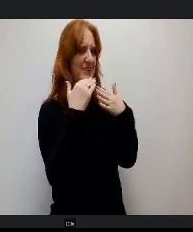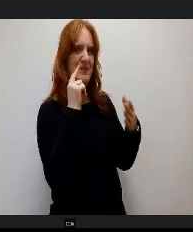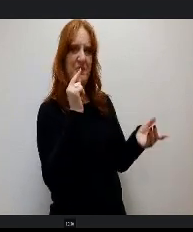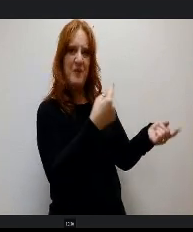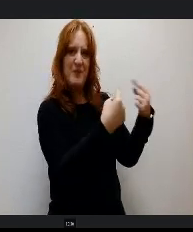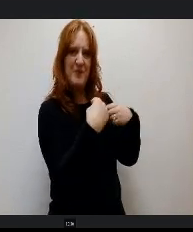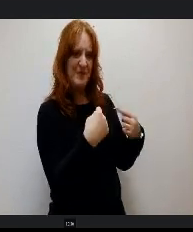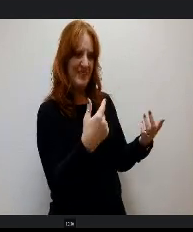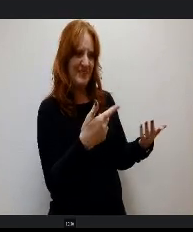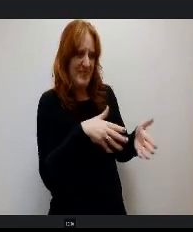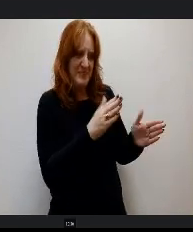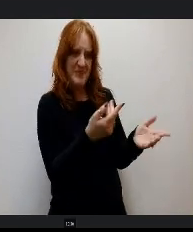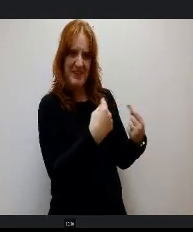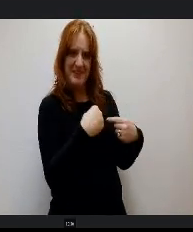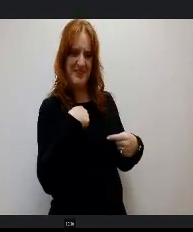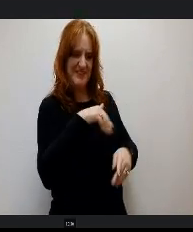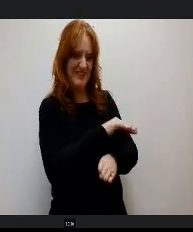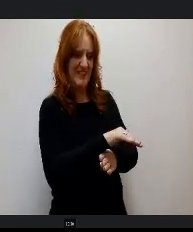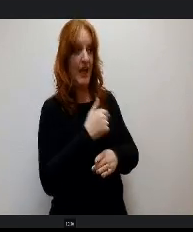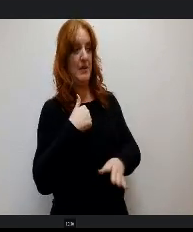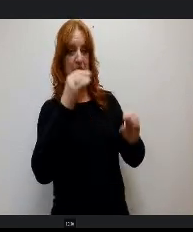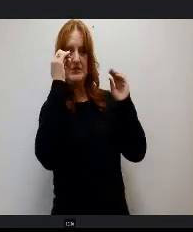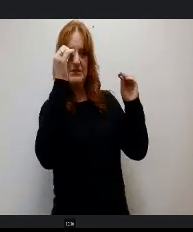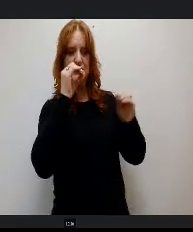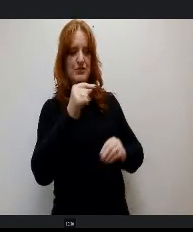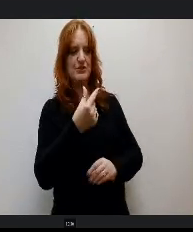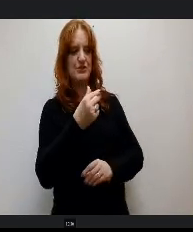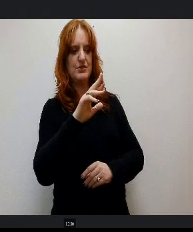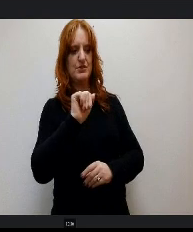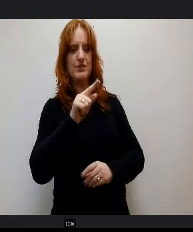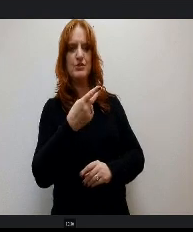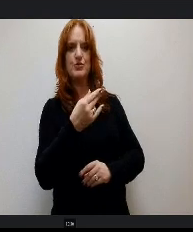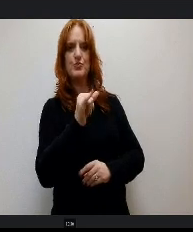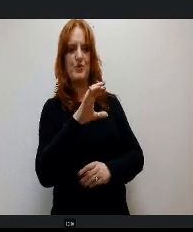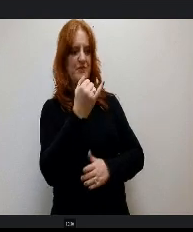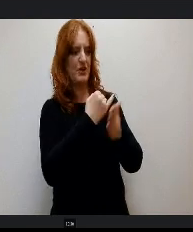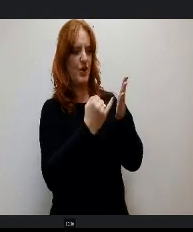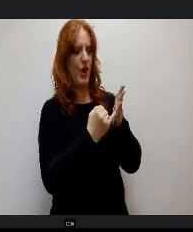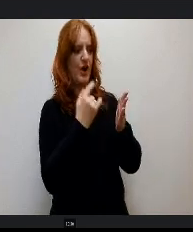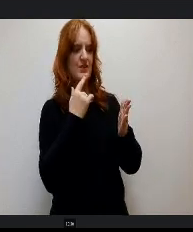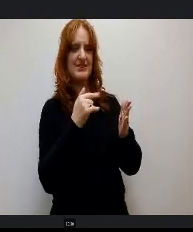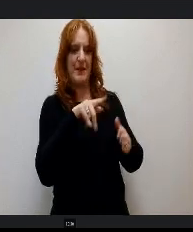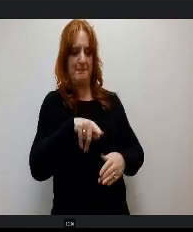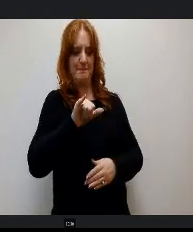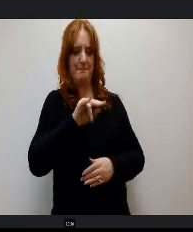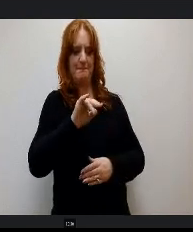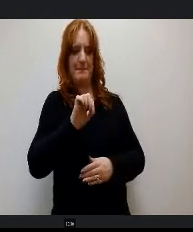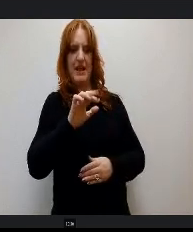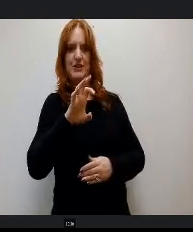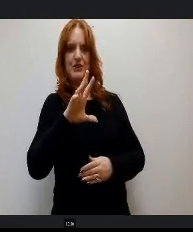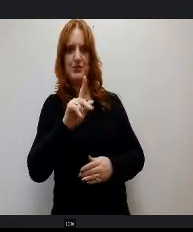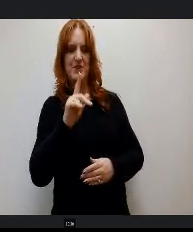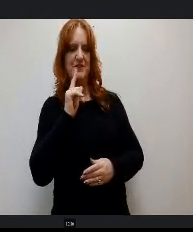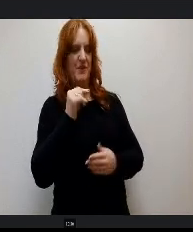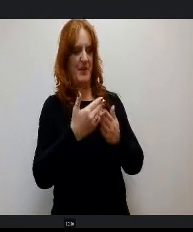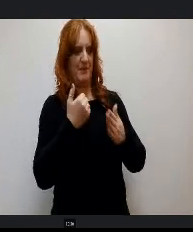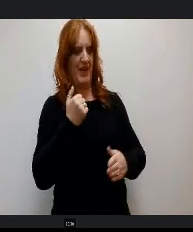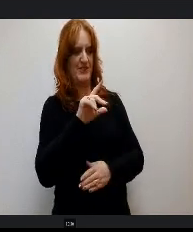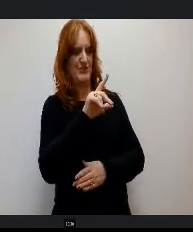So I have been teaching a graphic arts at Pine Creek for the past 20 years. This is my 28th year of teaching graphic